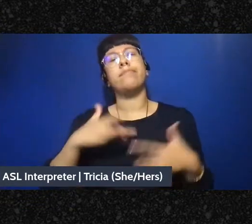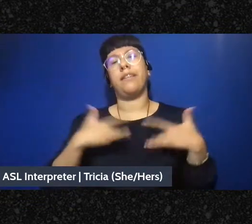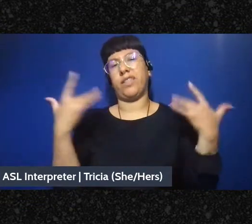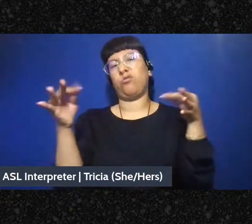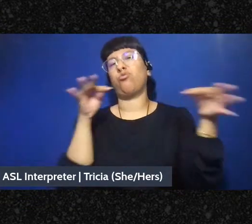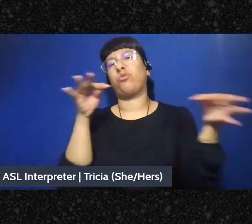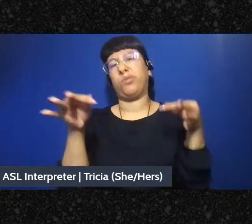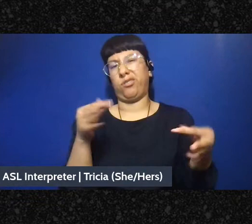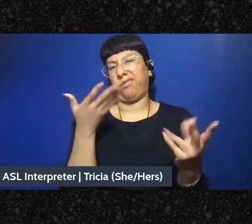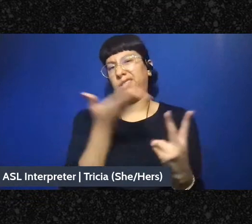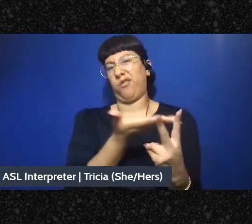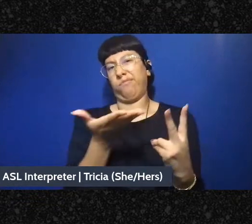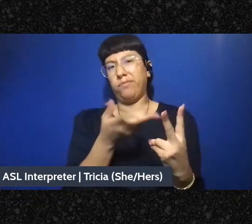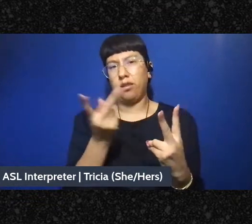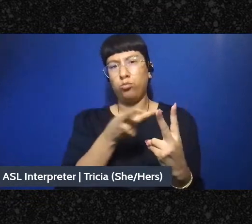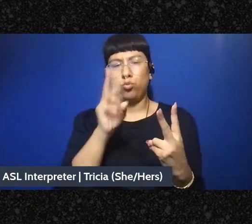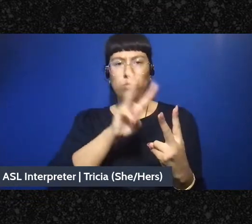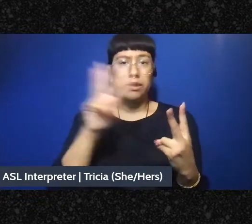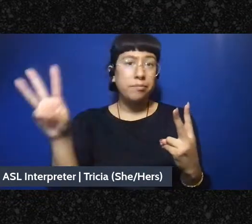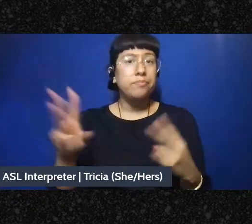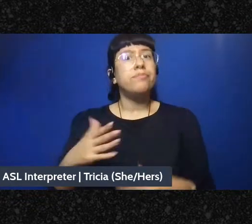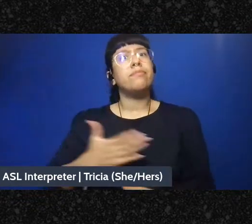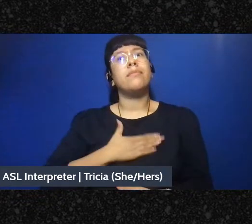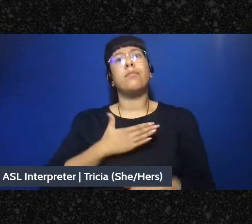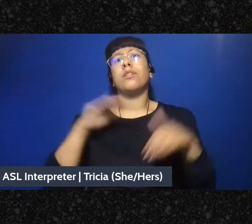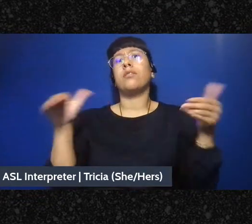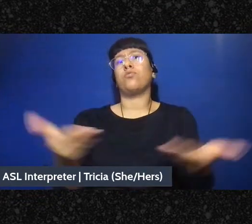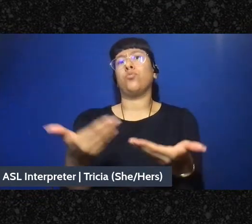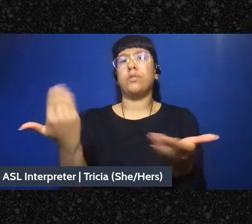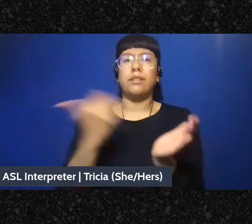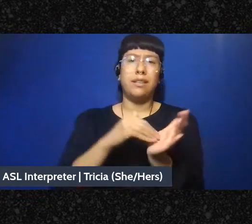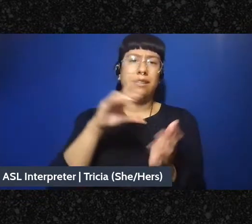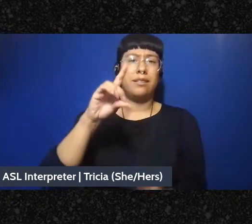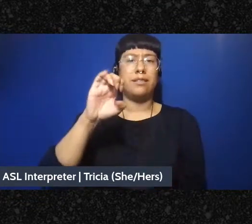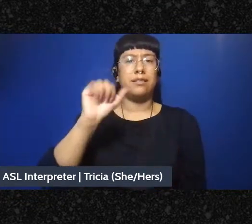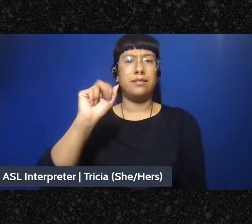I'm happy once again to be introducing Dean Spade who has been such an amazing long-time